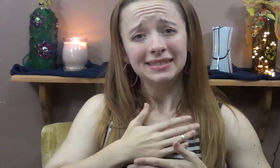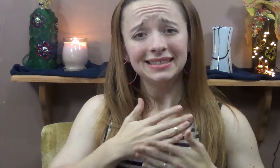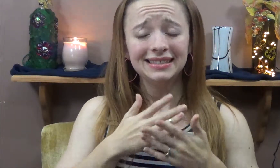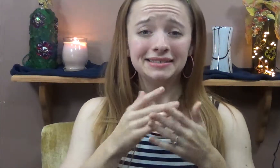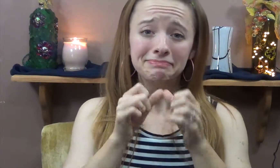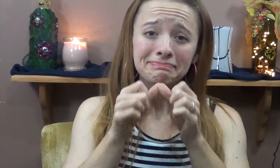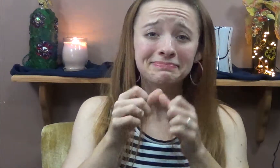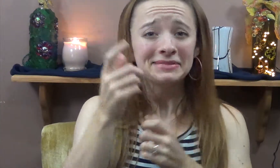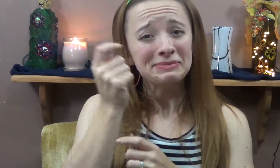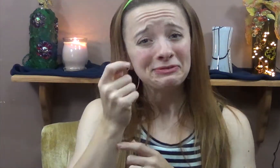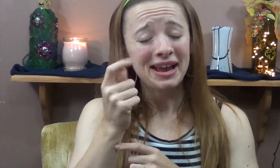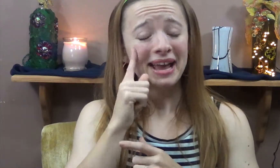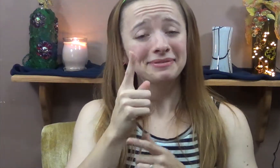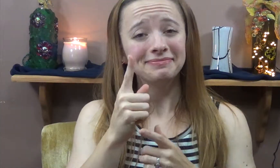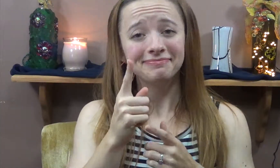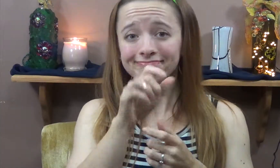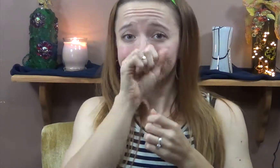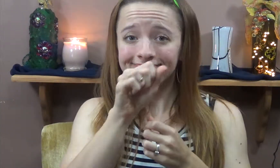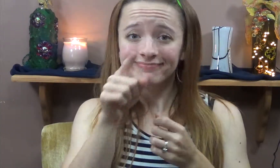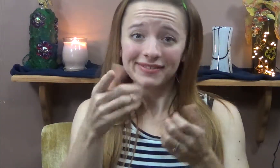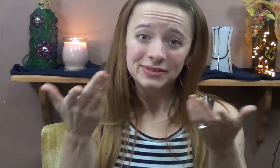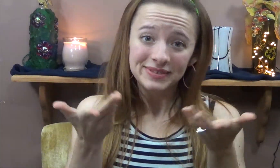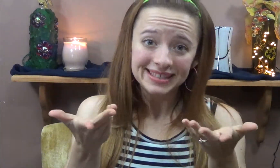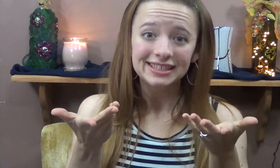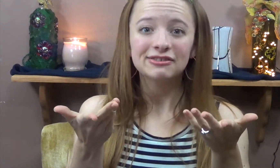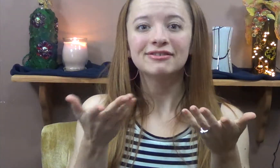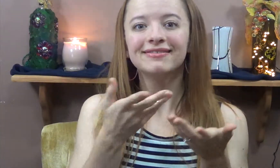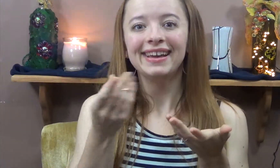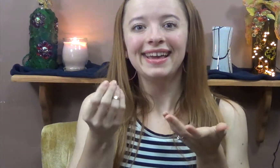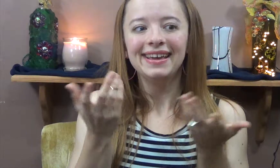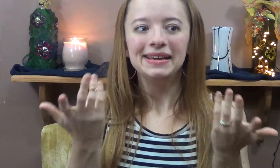videos up every once and while. So please you know stick with me. Stay subscribed, I love